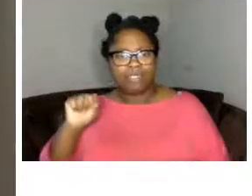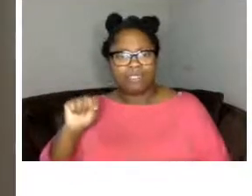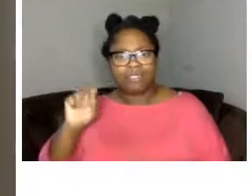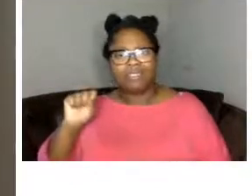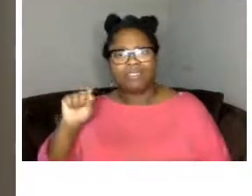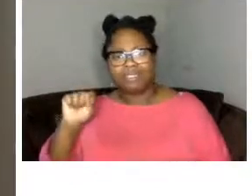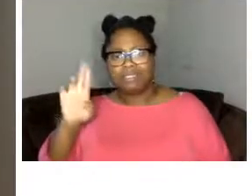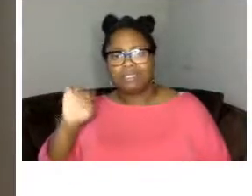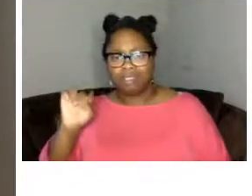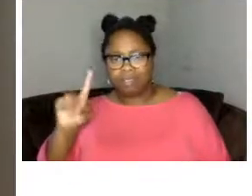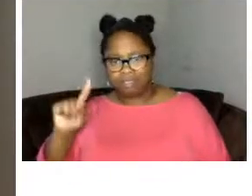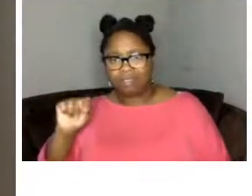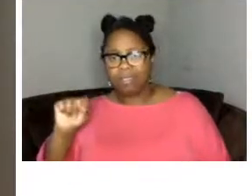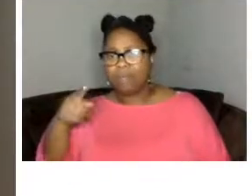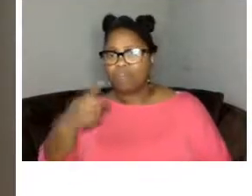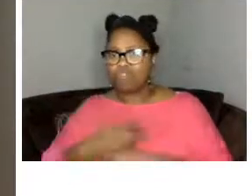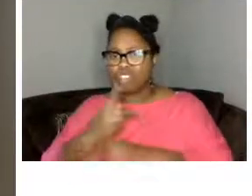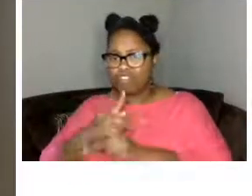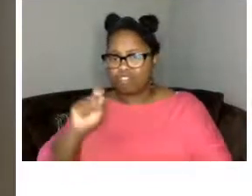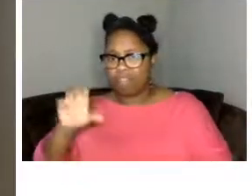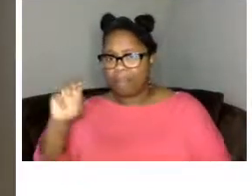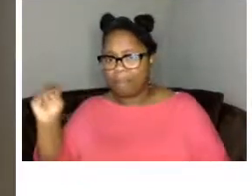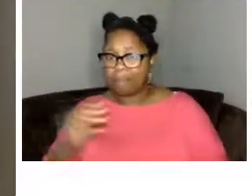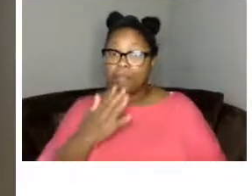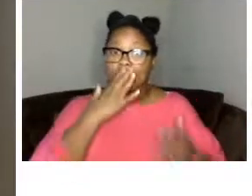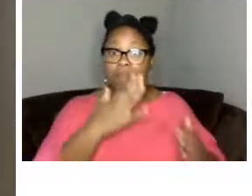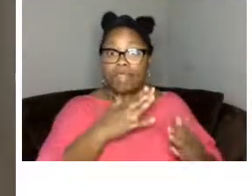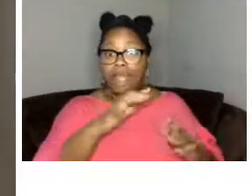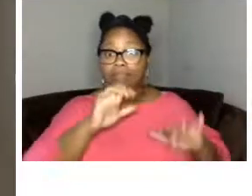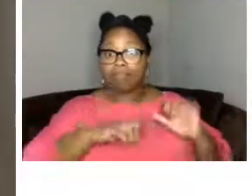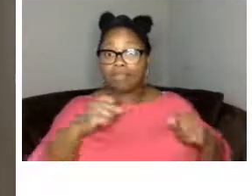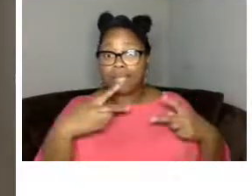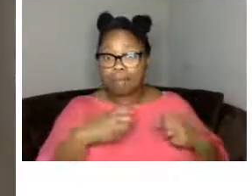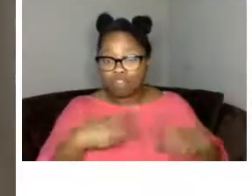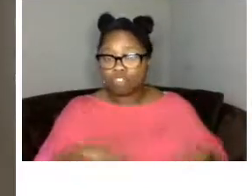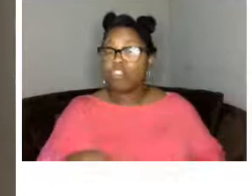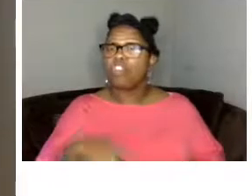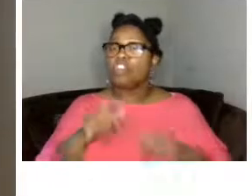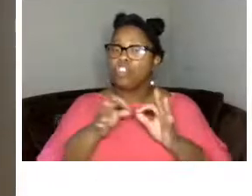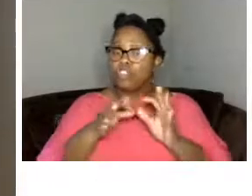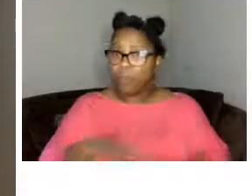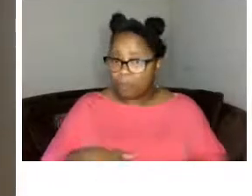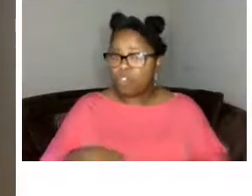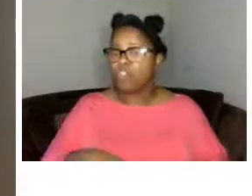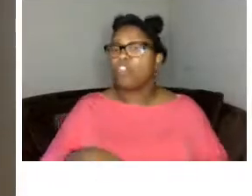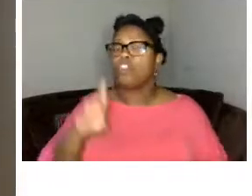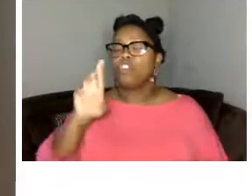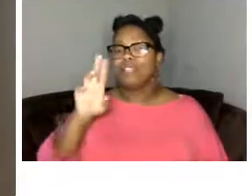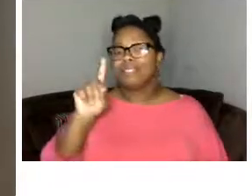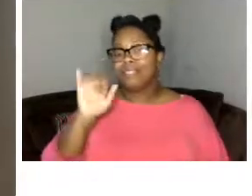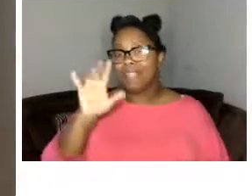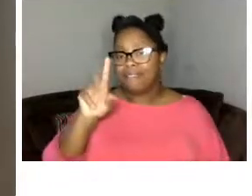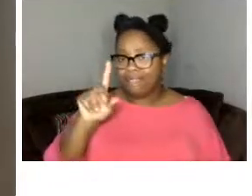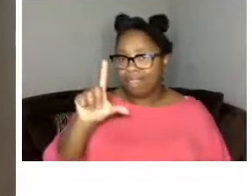transcriber and asl interpreter as well as the whole peel team david london and also robin marquis maya wilson and heather shelton